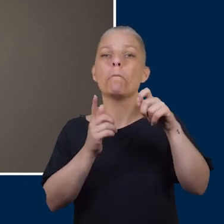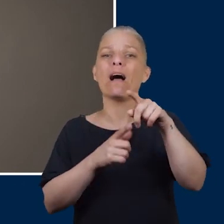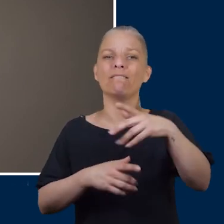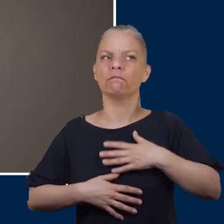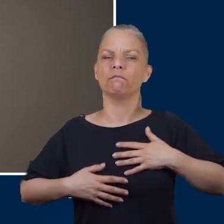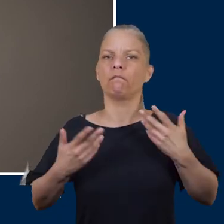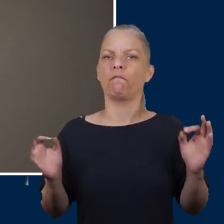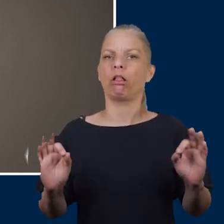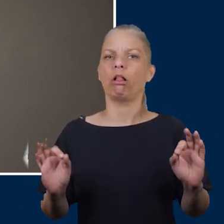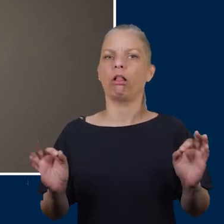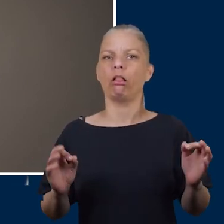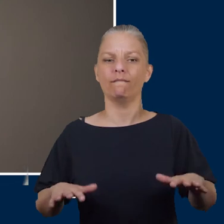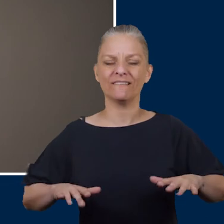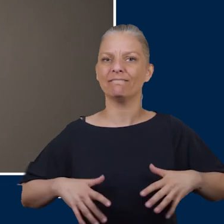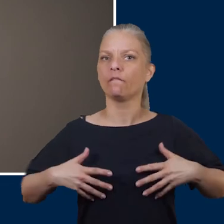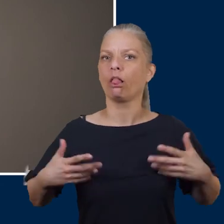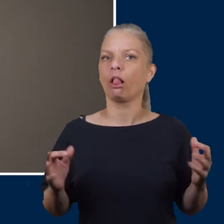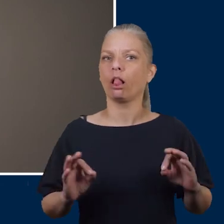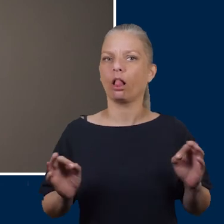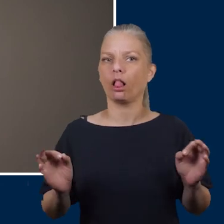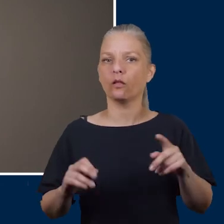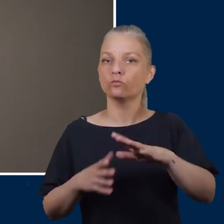realize you're cutting too much skin off and cause an ulcer on your foot.